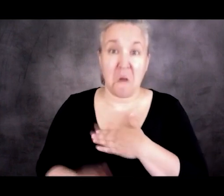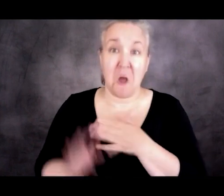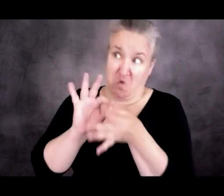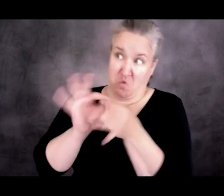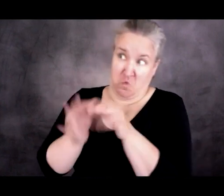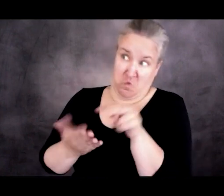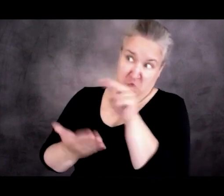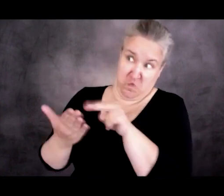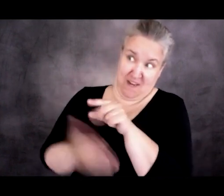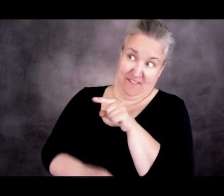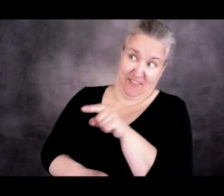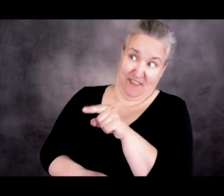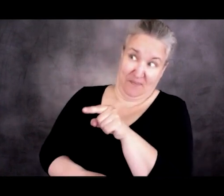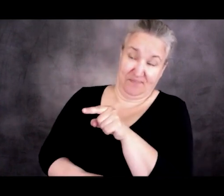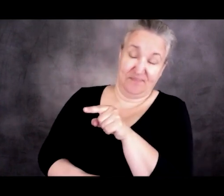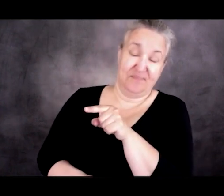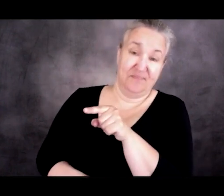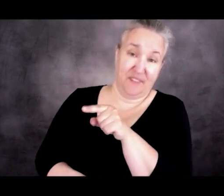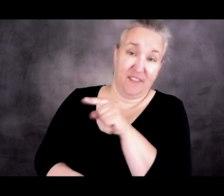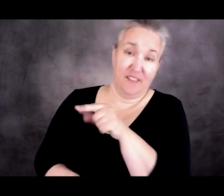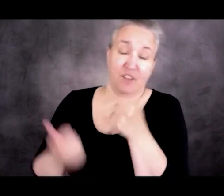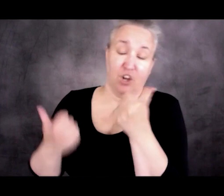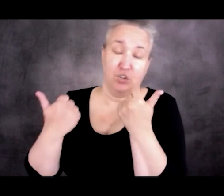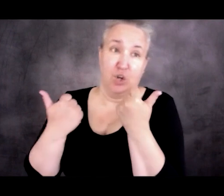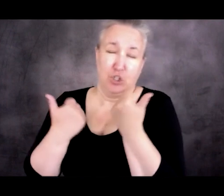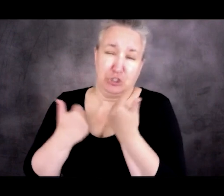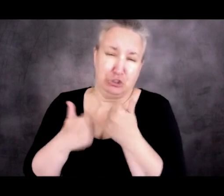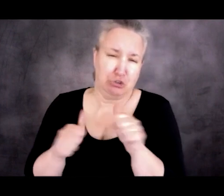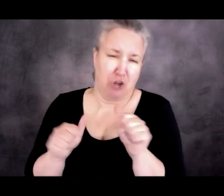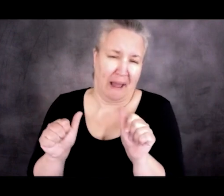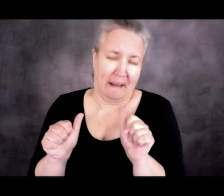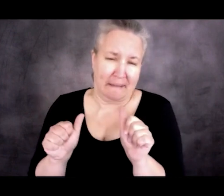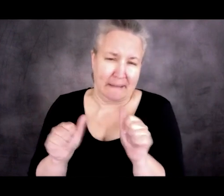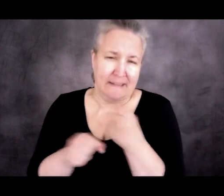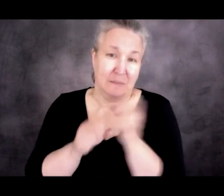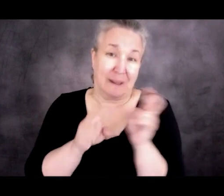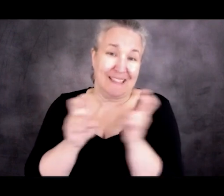is that it's trying to make these issues disappear.